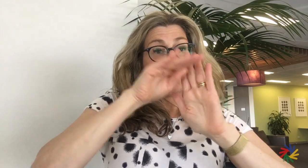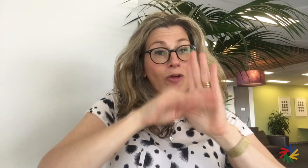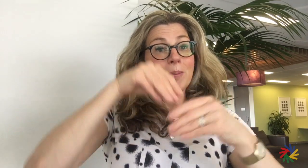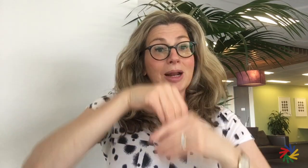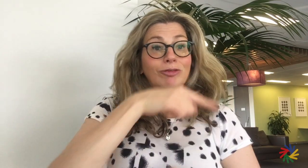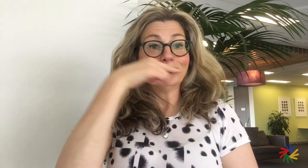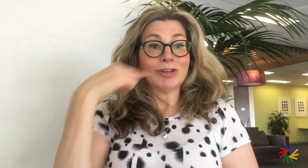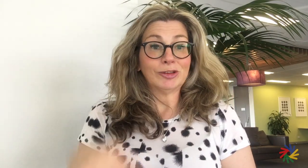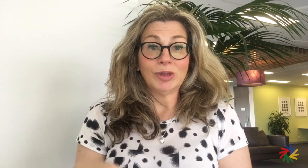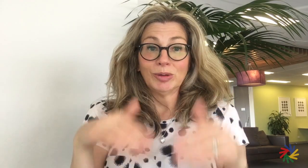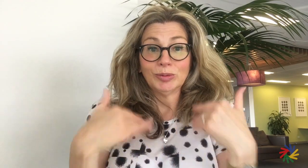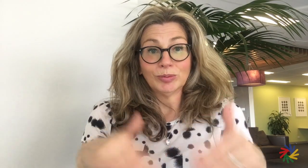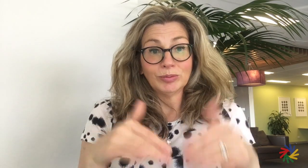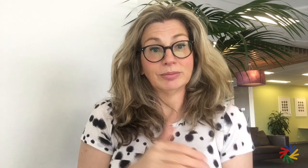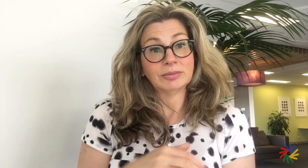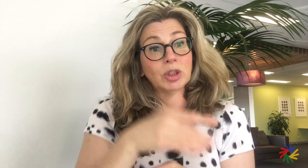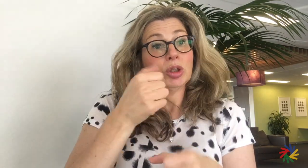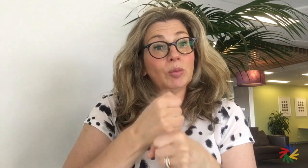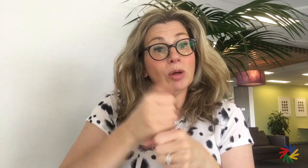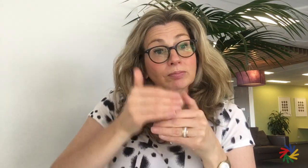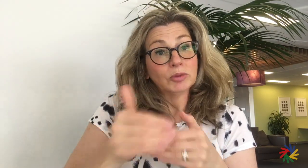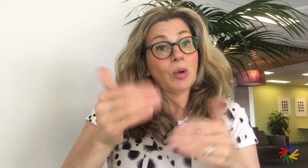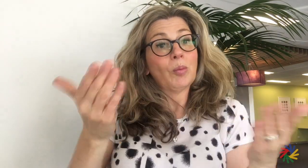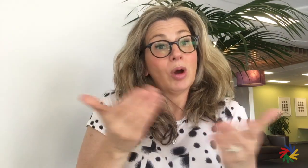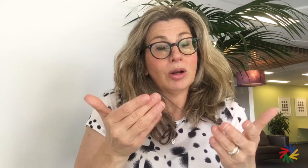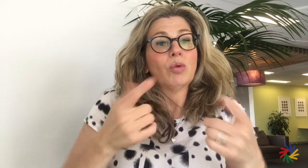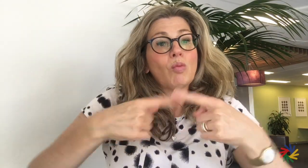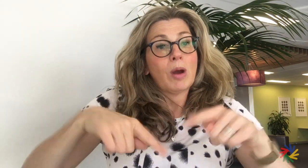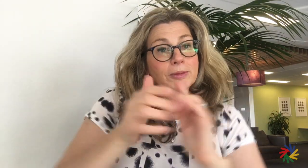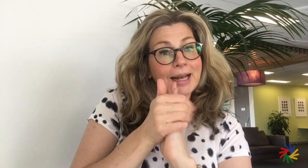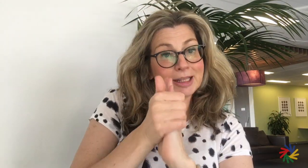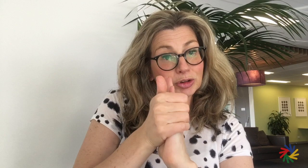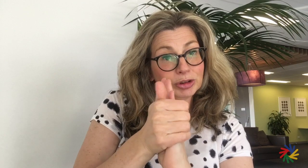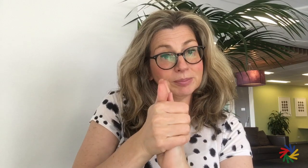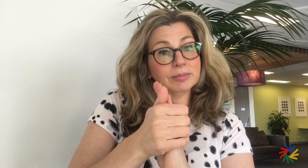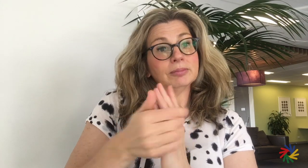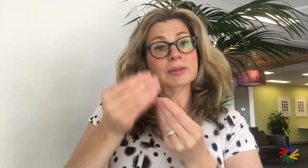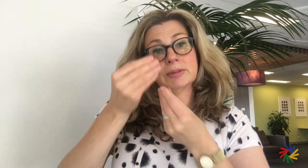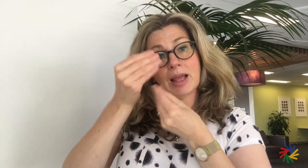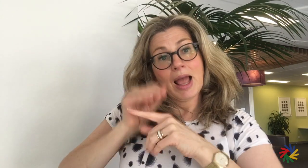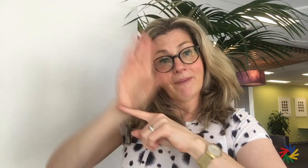her current role as the Head of Deaflympics in Russia. Her responsibilities as Chair of the Women in Sports Commission